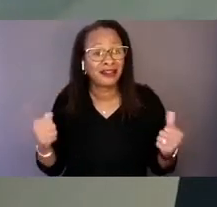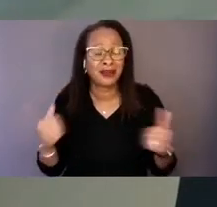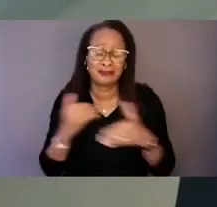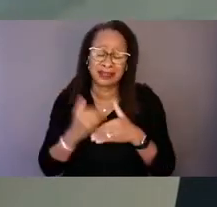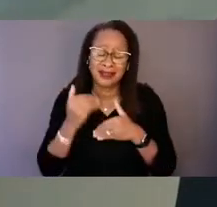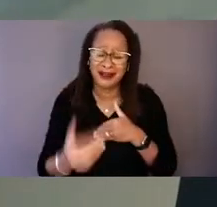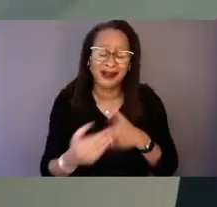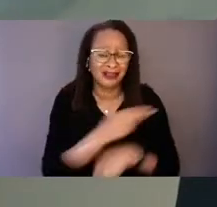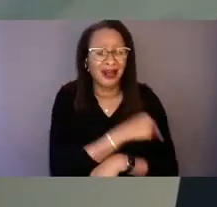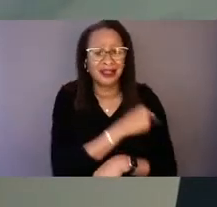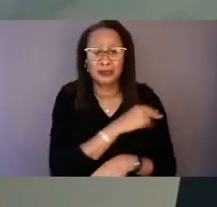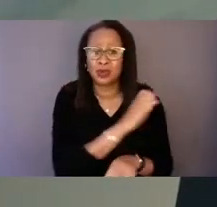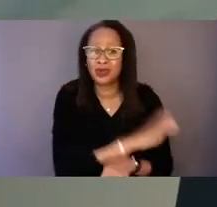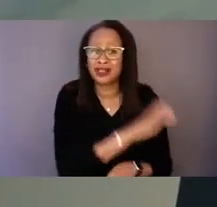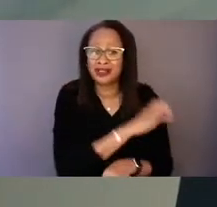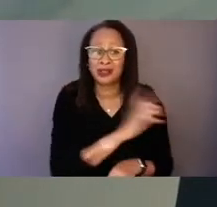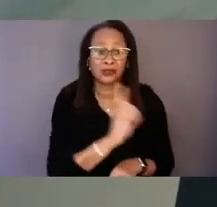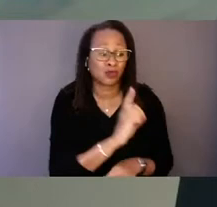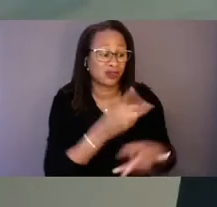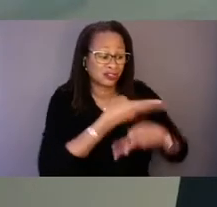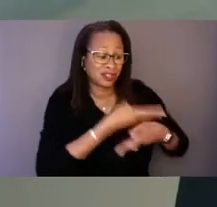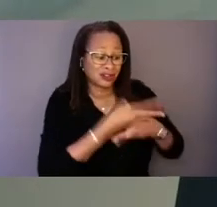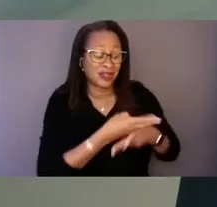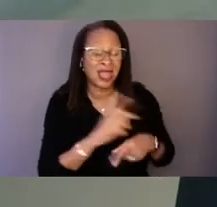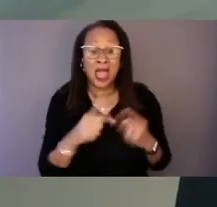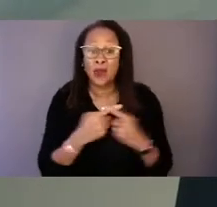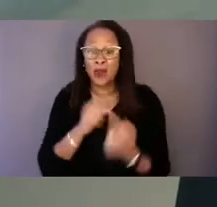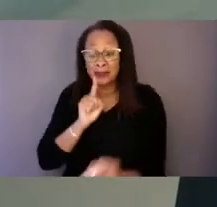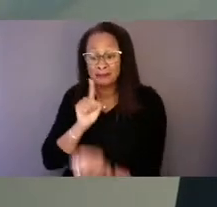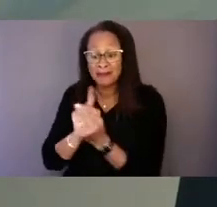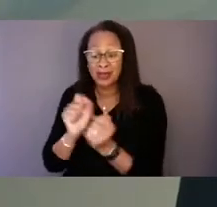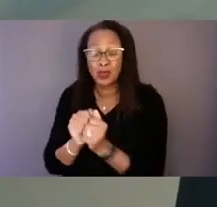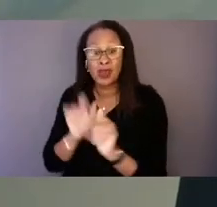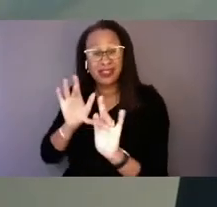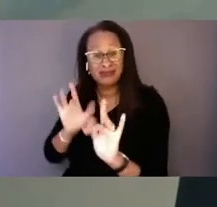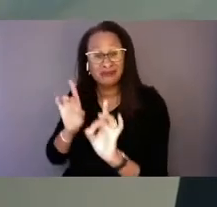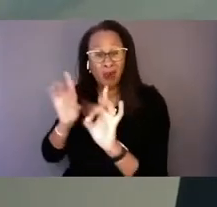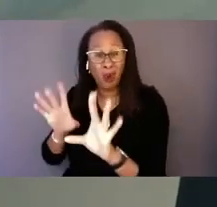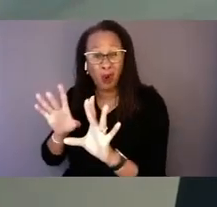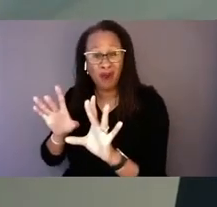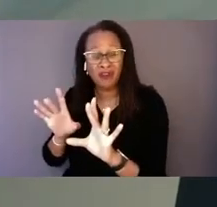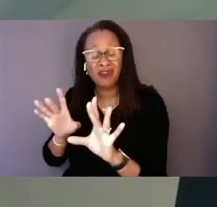and when met with poor response, the walls of a carceral facility.